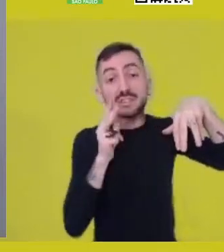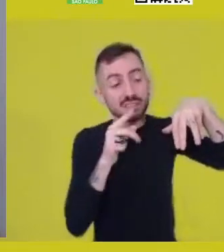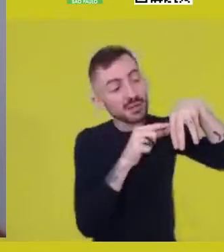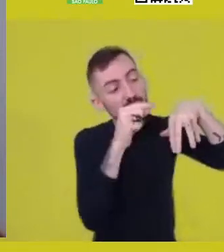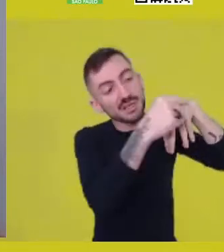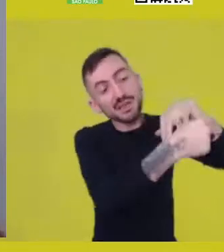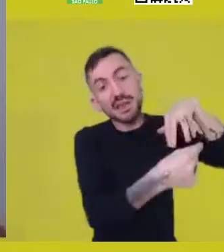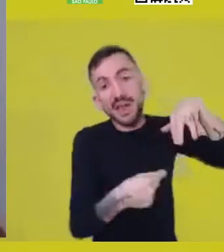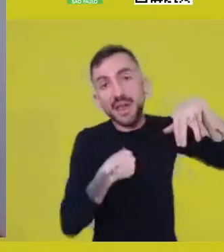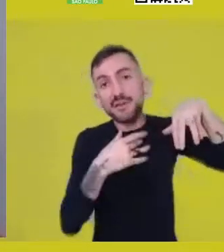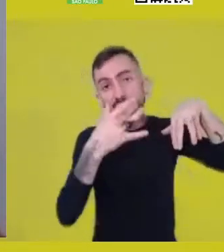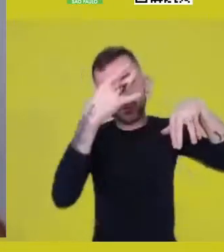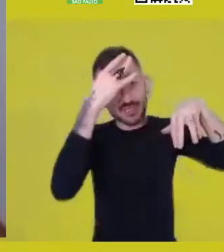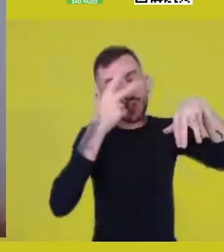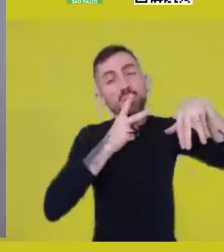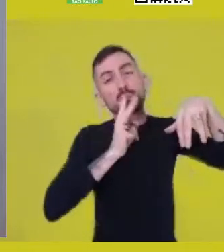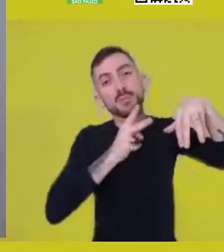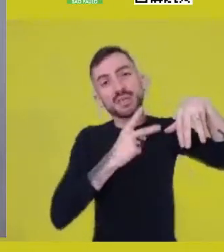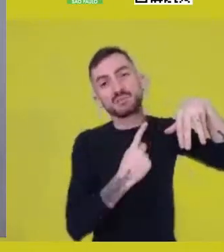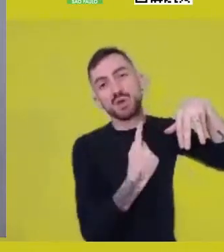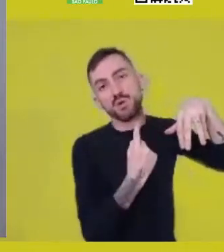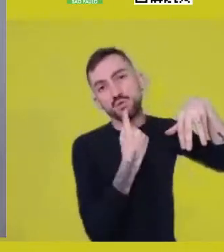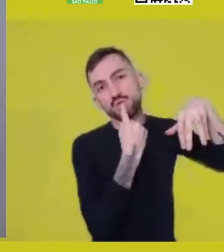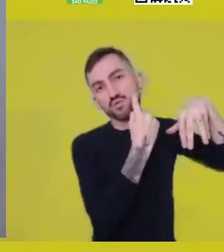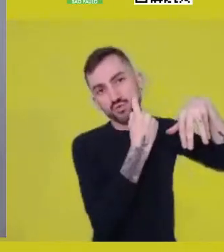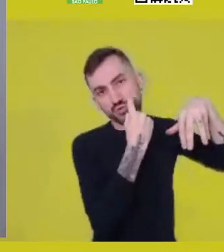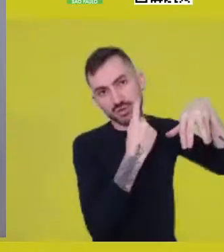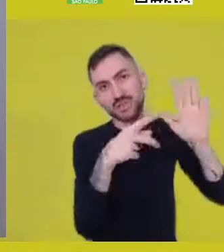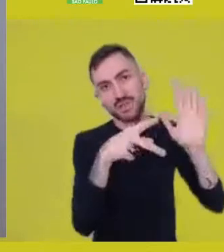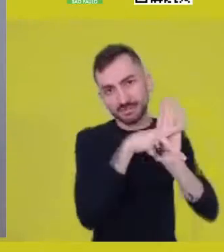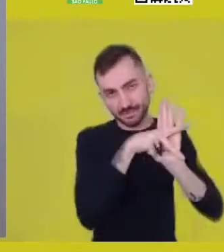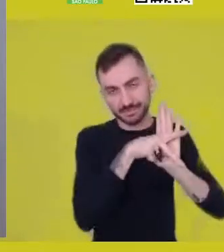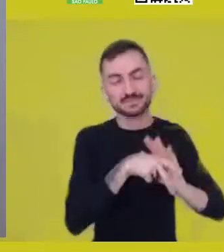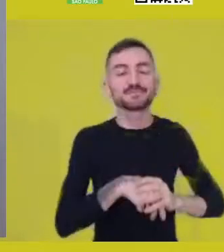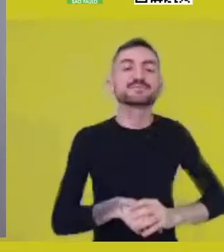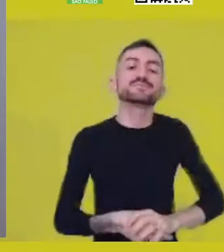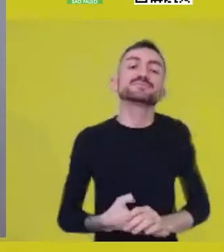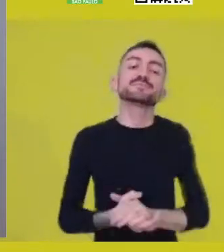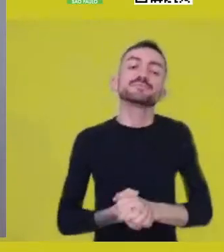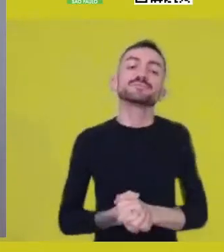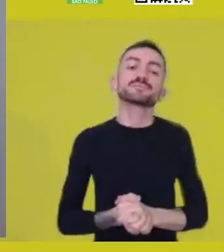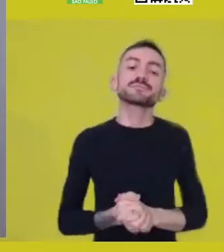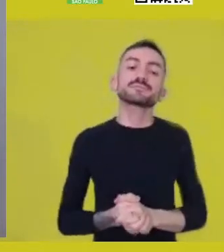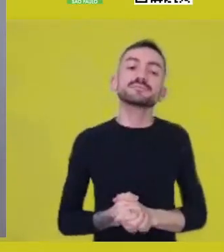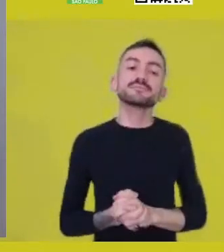in a certain regime of possible historiography. So,